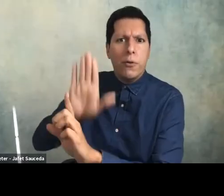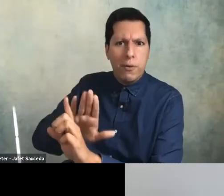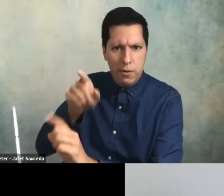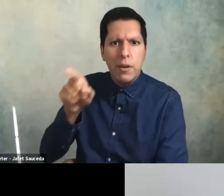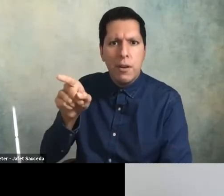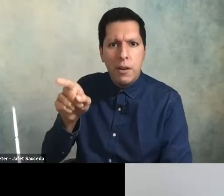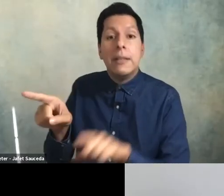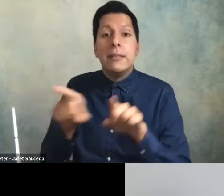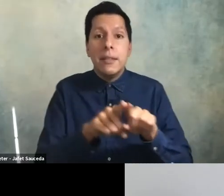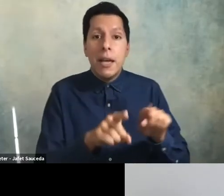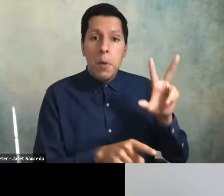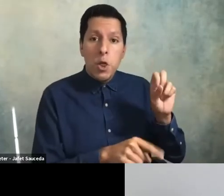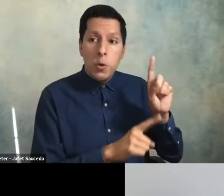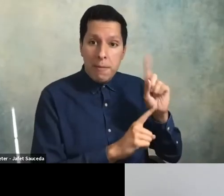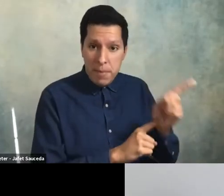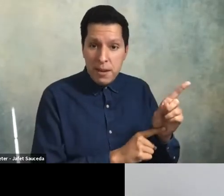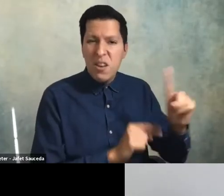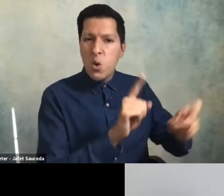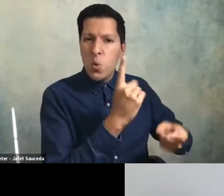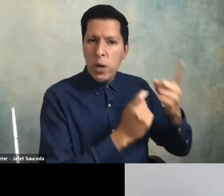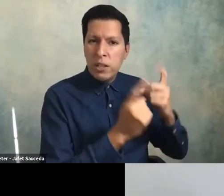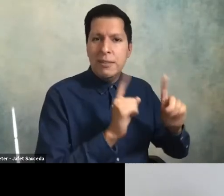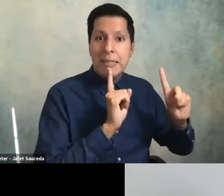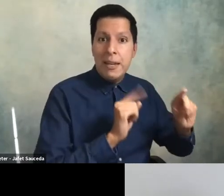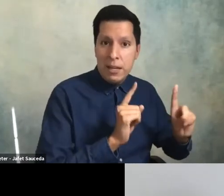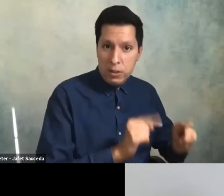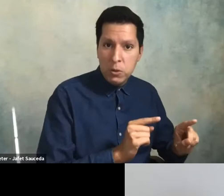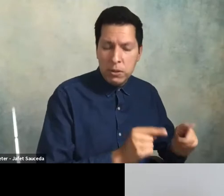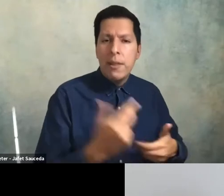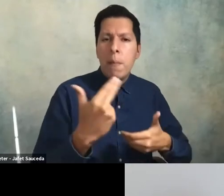q a which is based on questions that participants have already sent in in